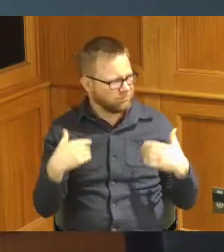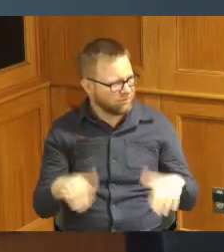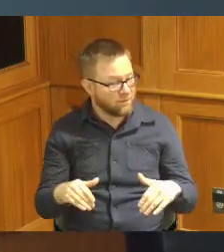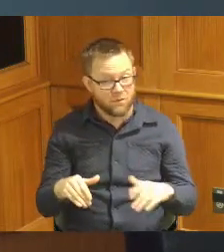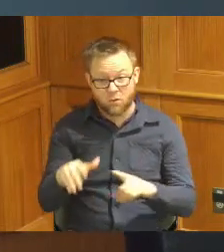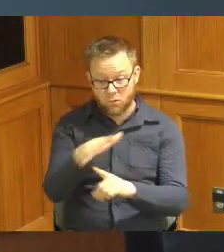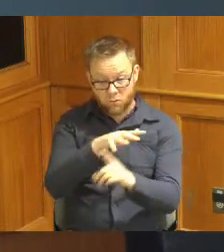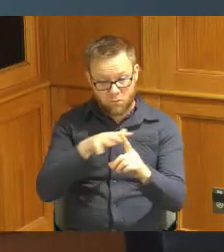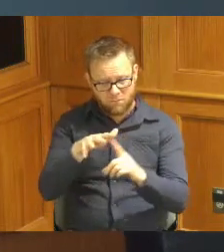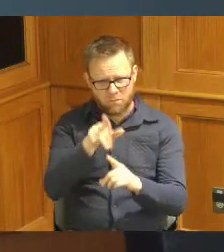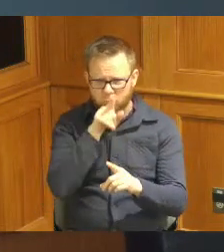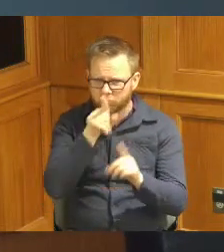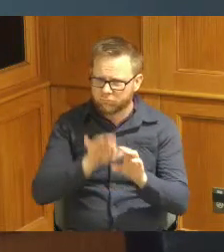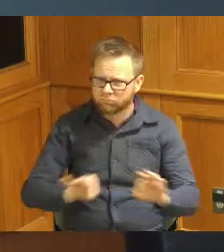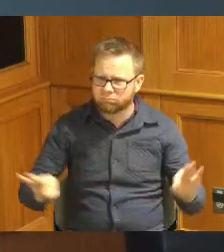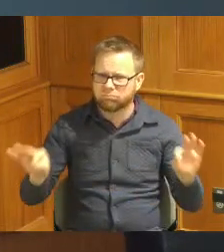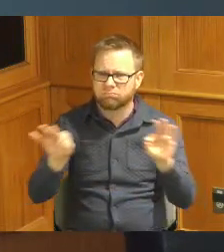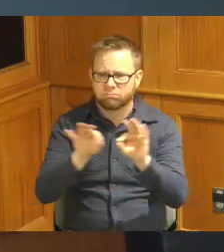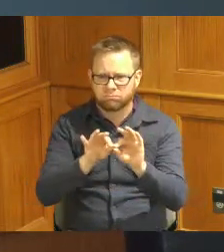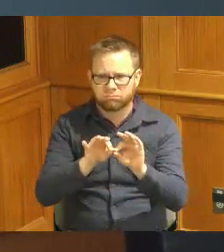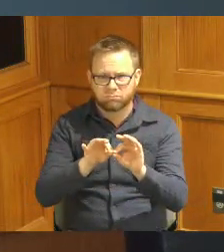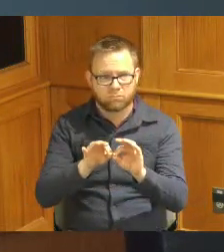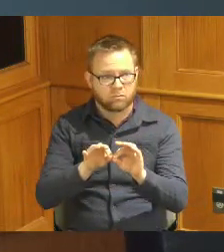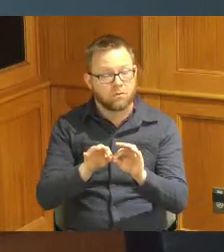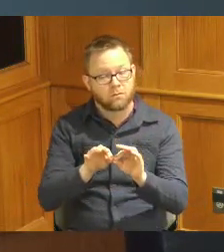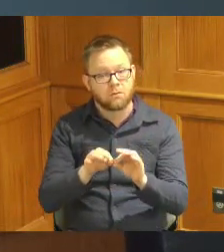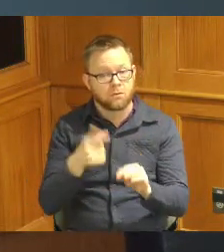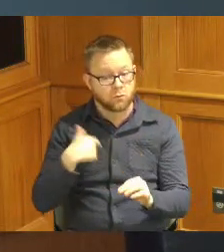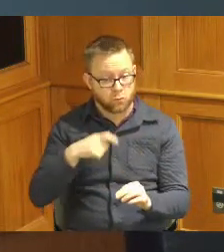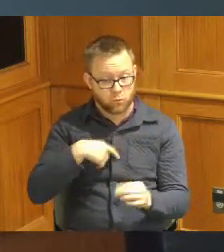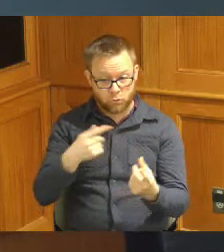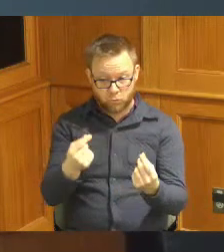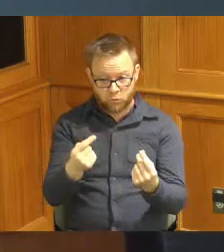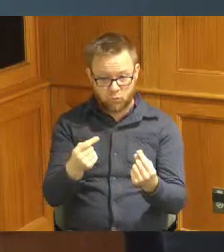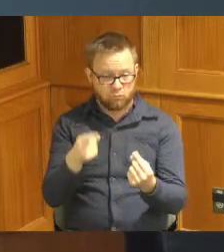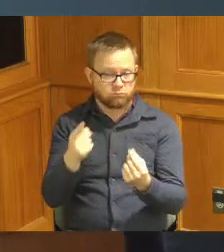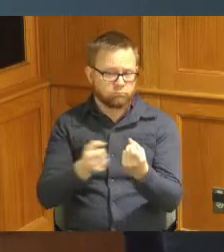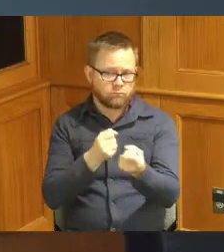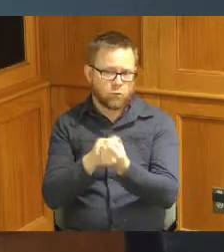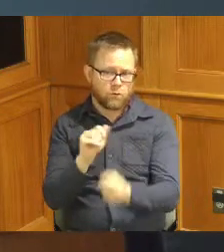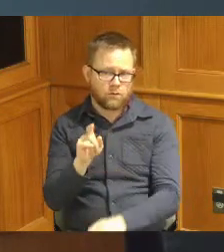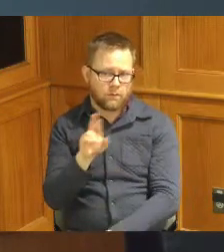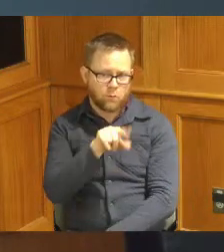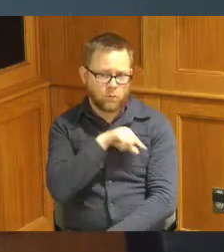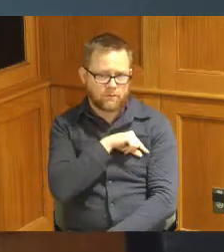environment is so important and the basic thing we have is our air quality so we want to continue